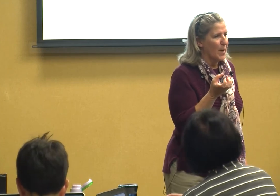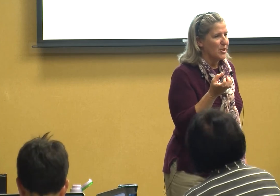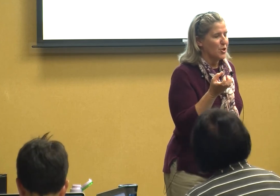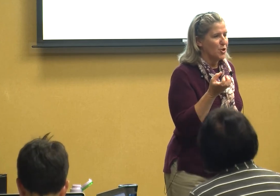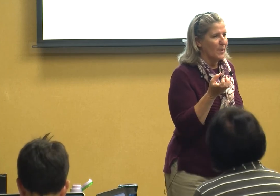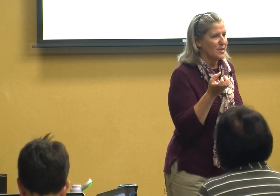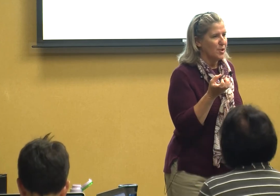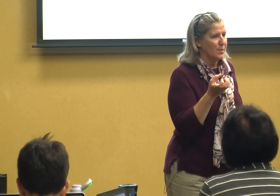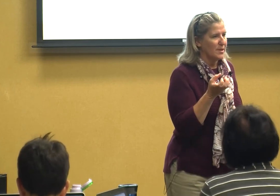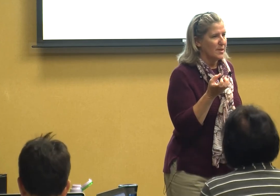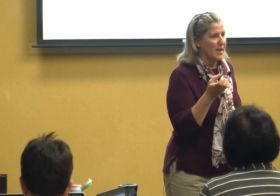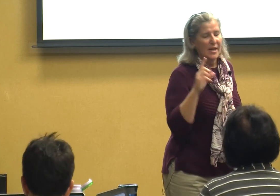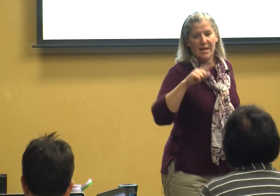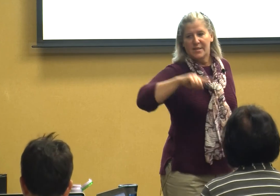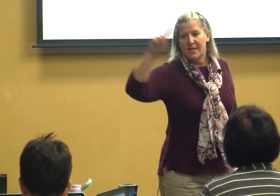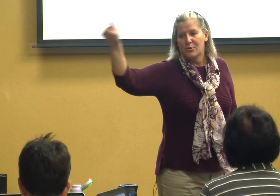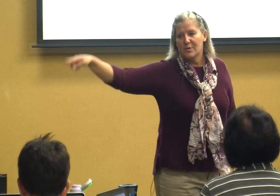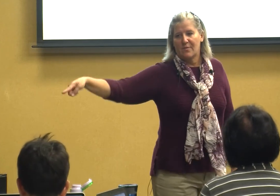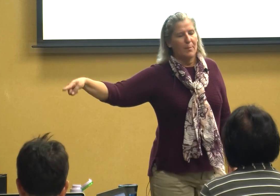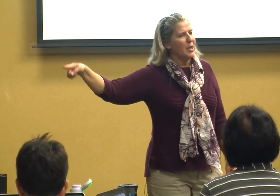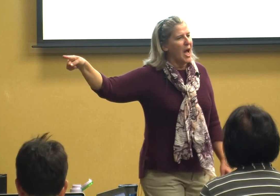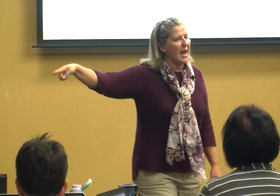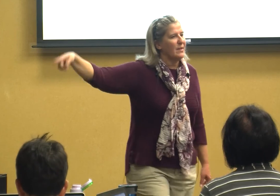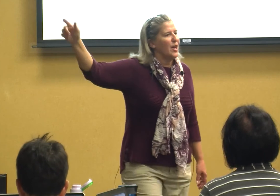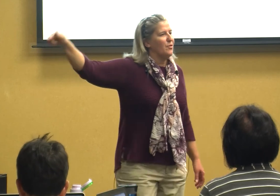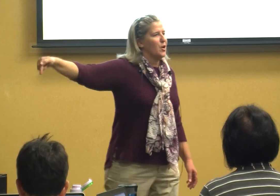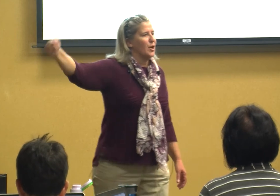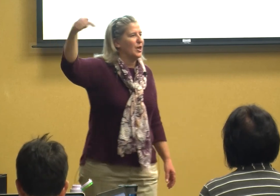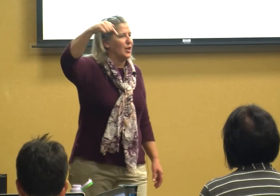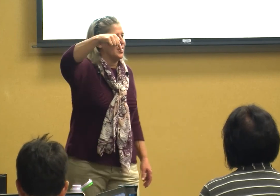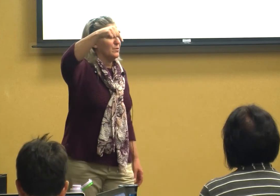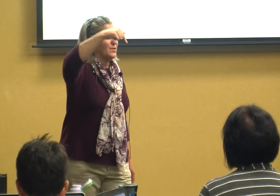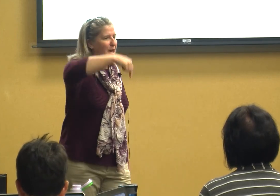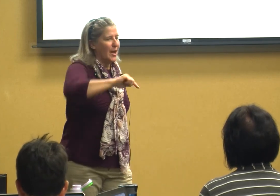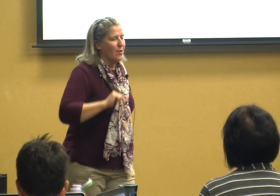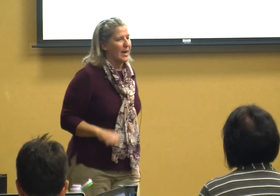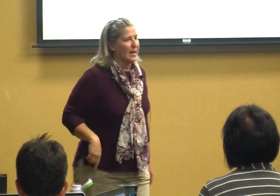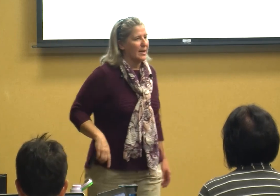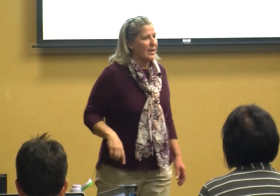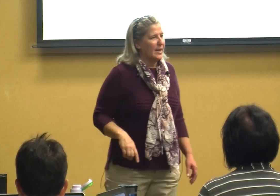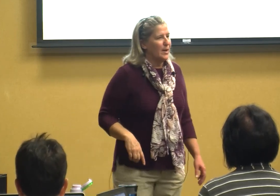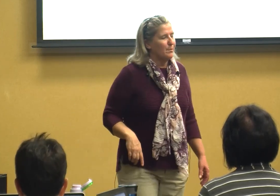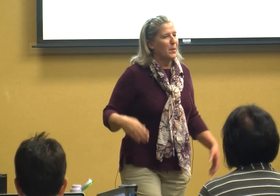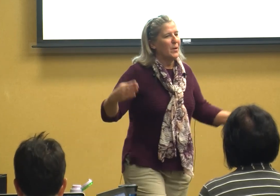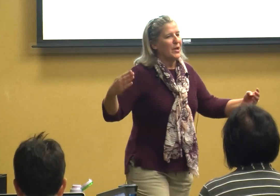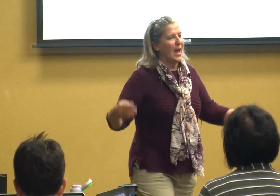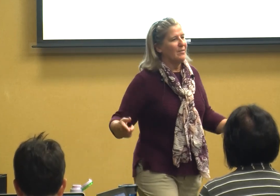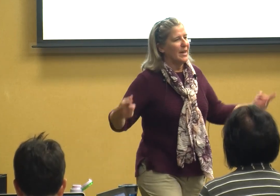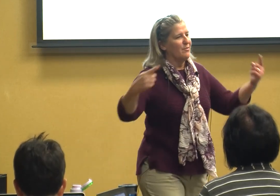to my students teachers of the blind they're going to use the hearing but when you have a deafblind